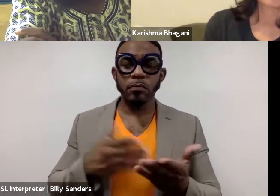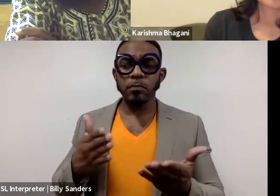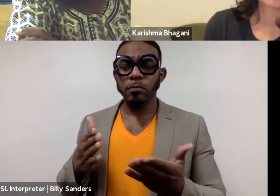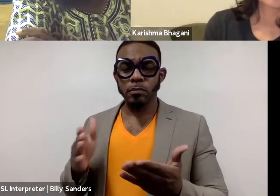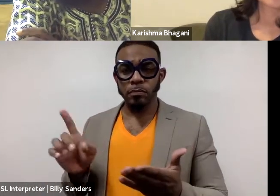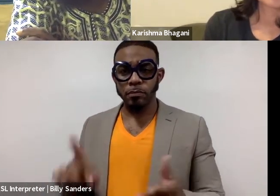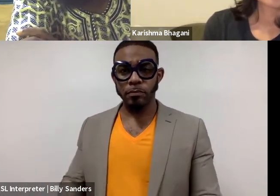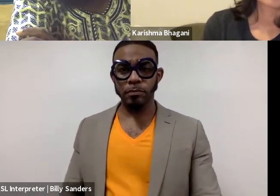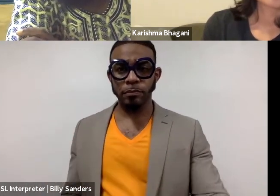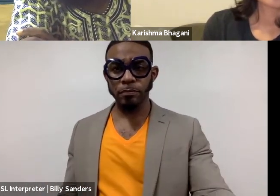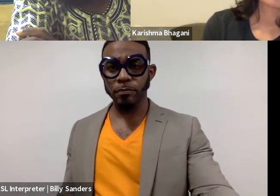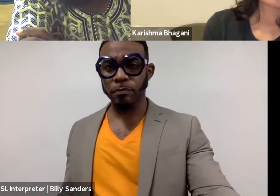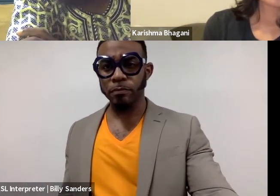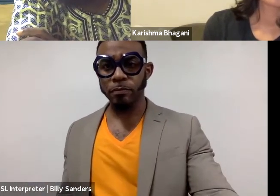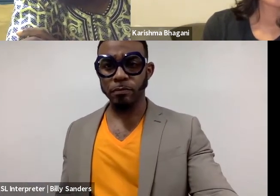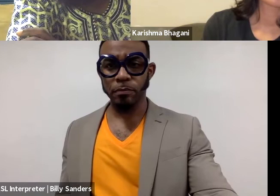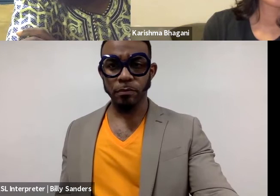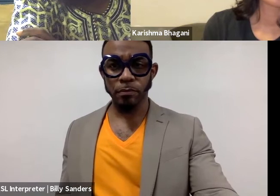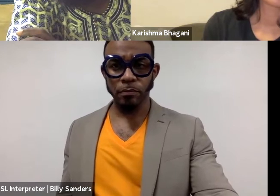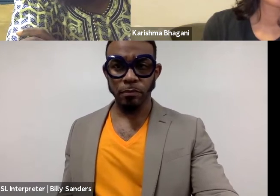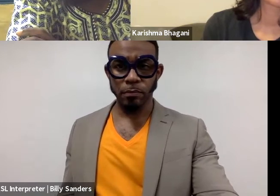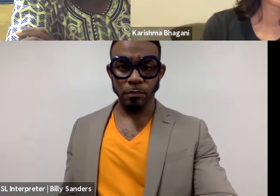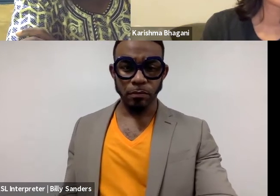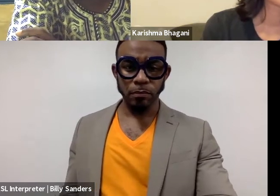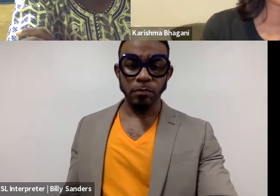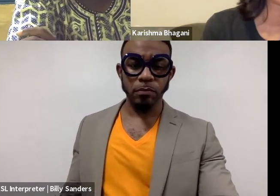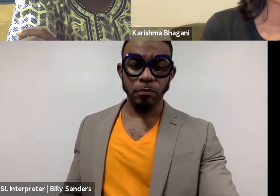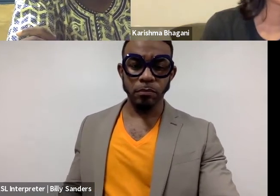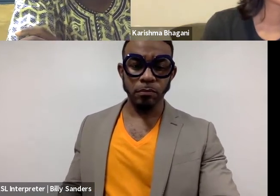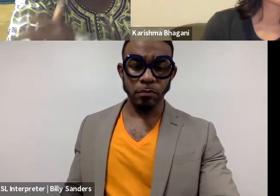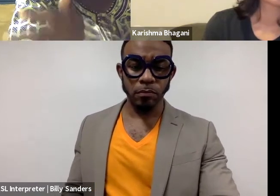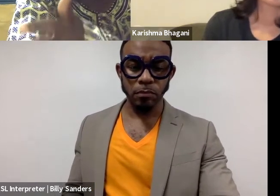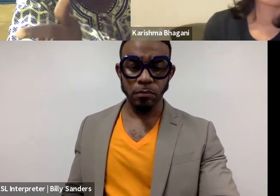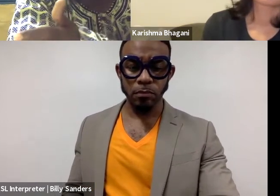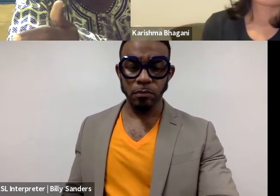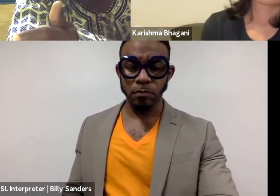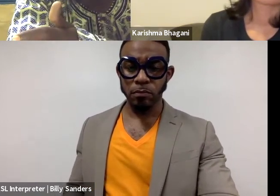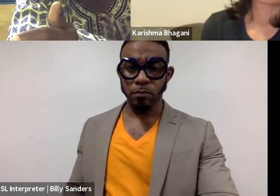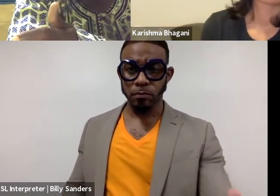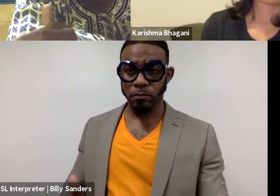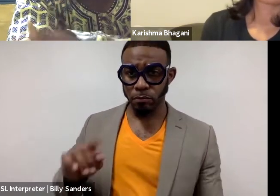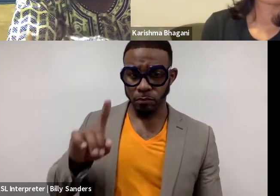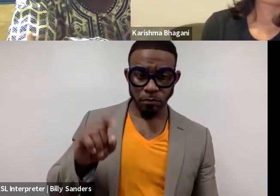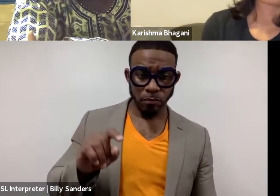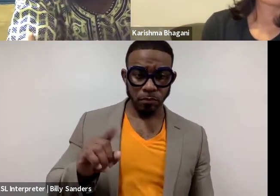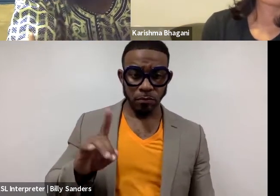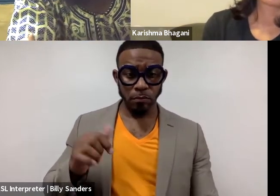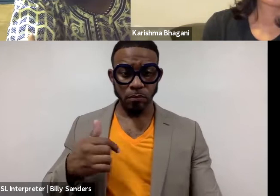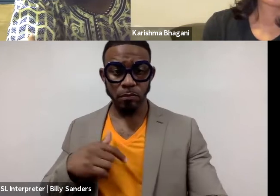(Charles speaks French) The question, did I need a .